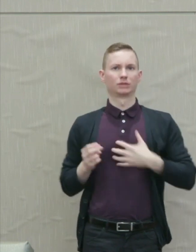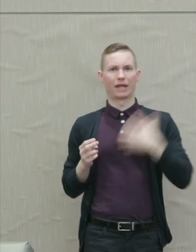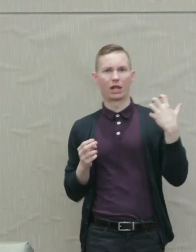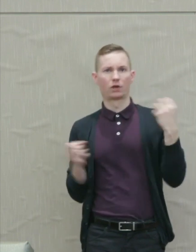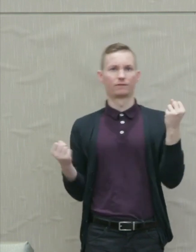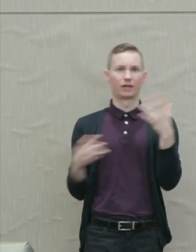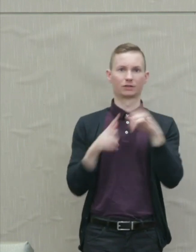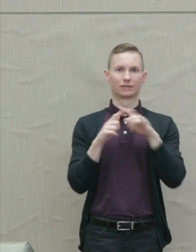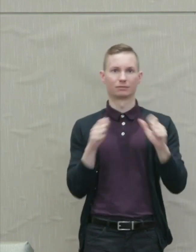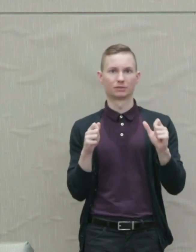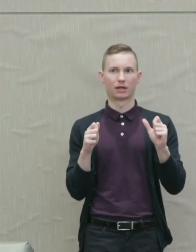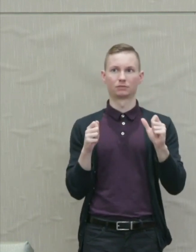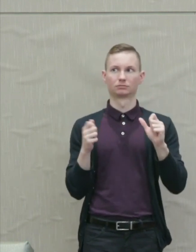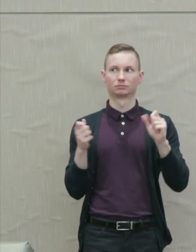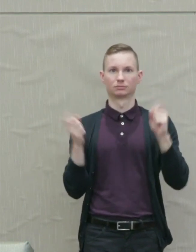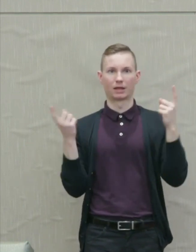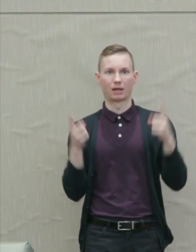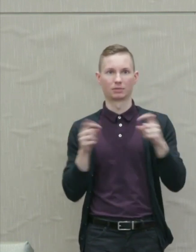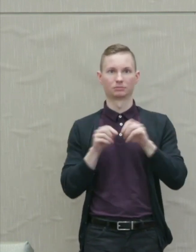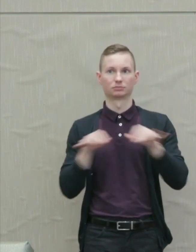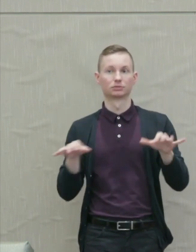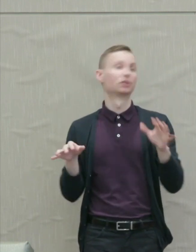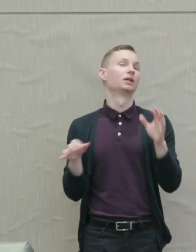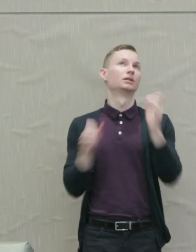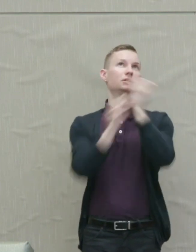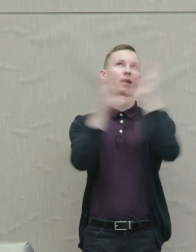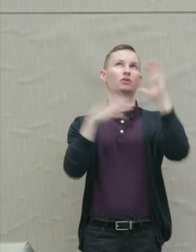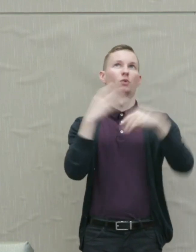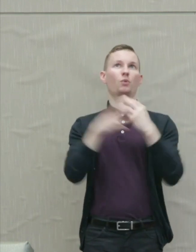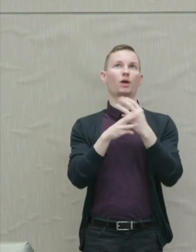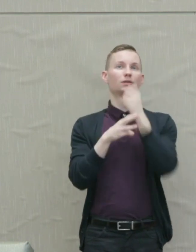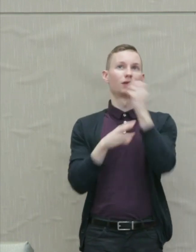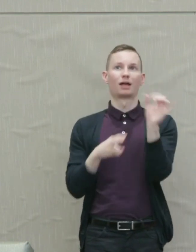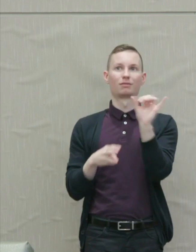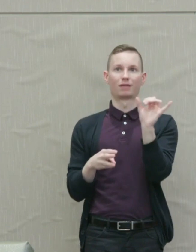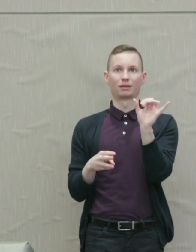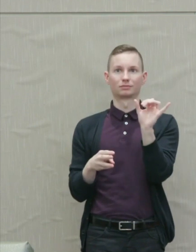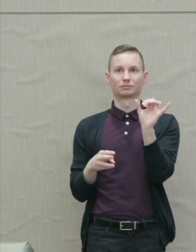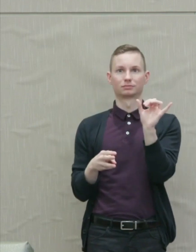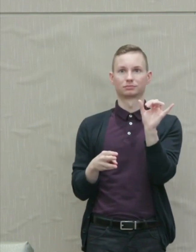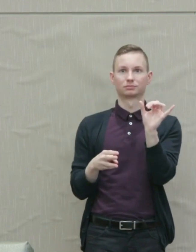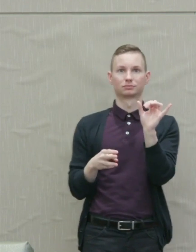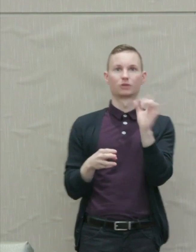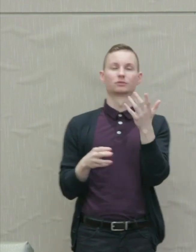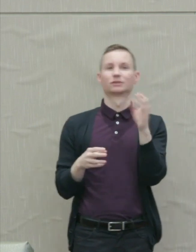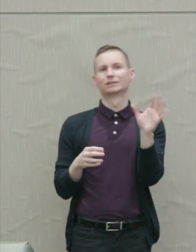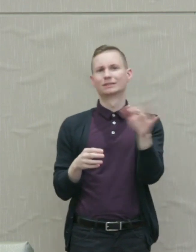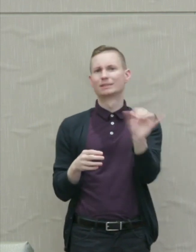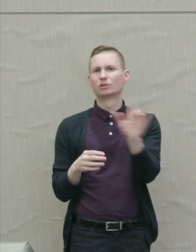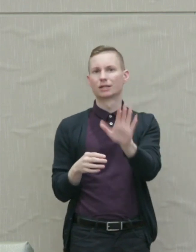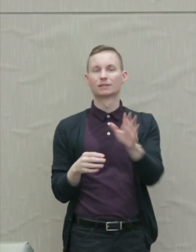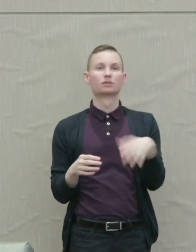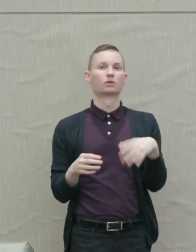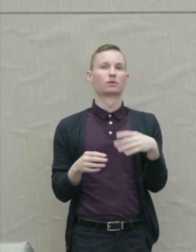He imagines a world not unlike his own in which insecurity leads to acts of aggression,